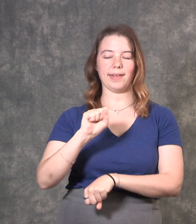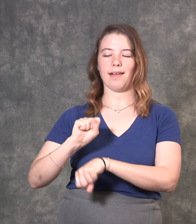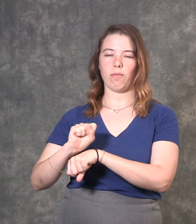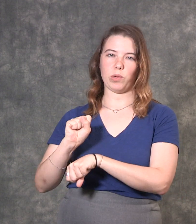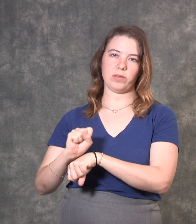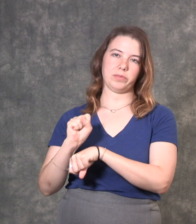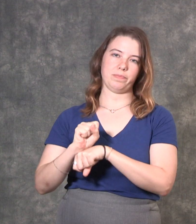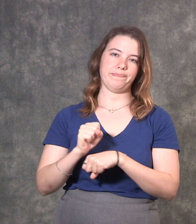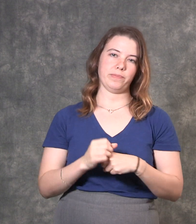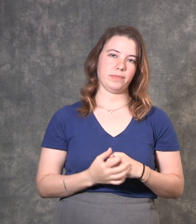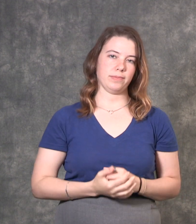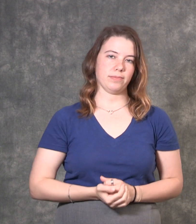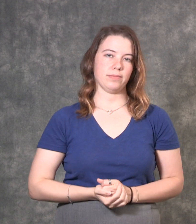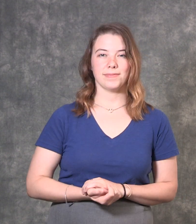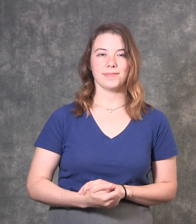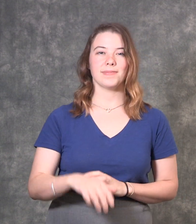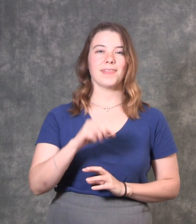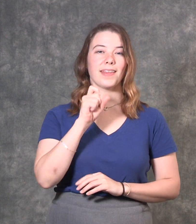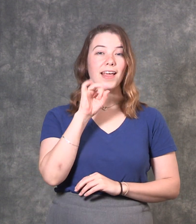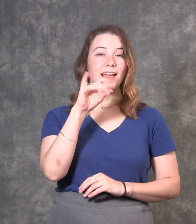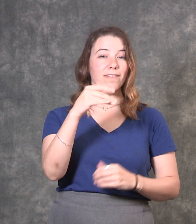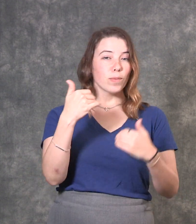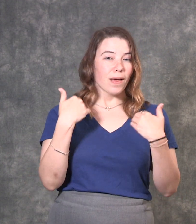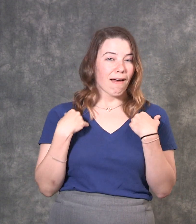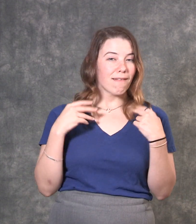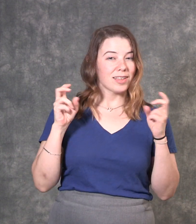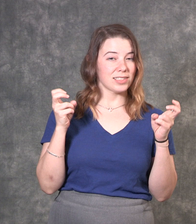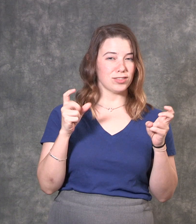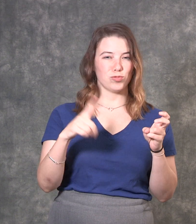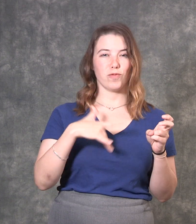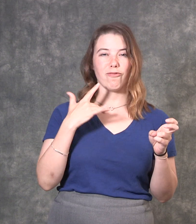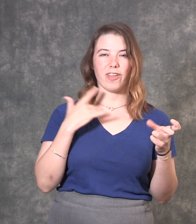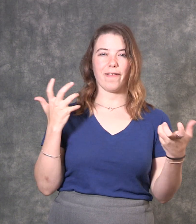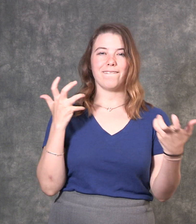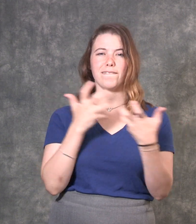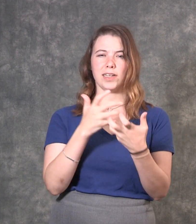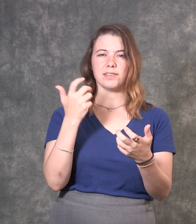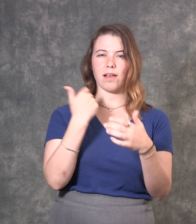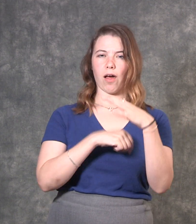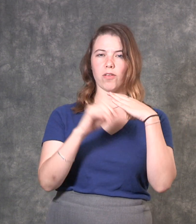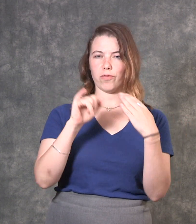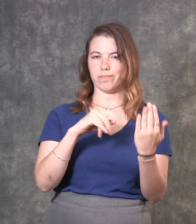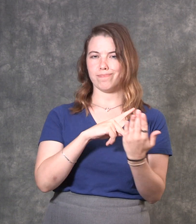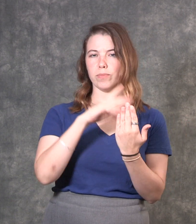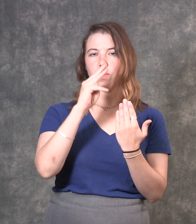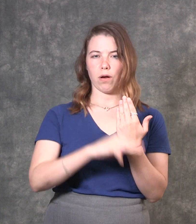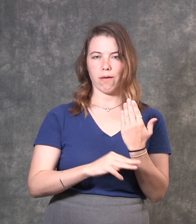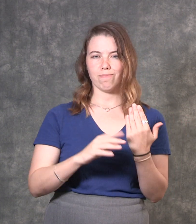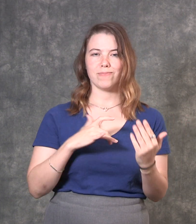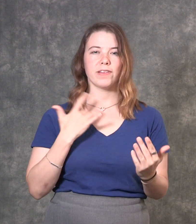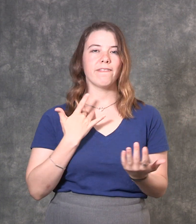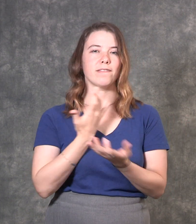disability at work. If you have an issue that you feel fits under this program